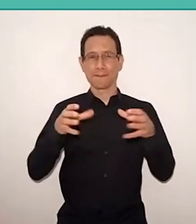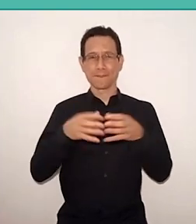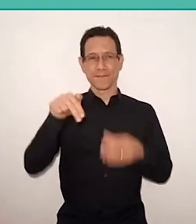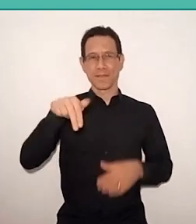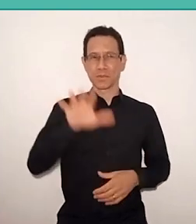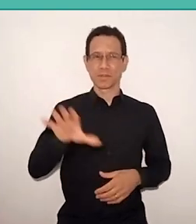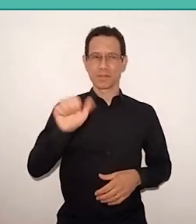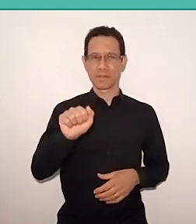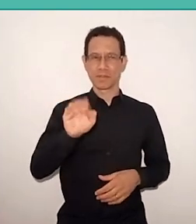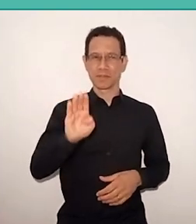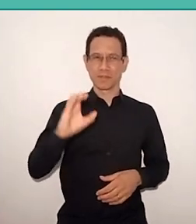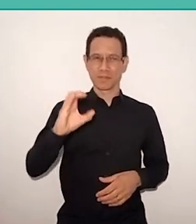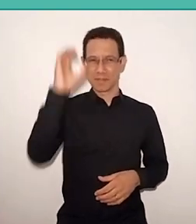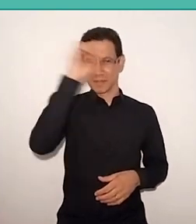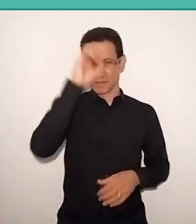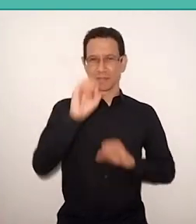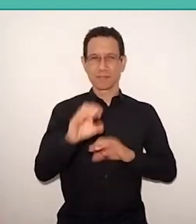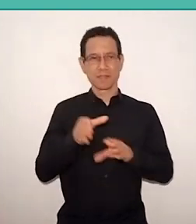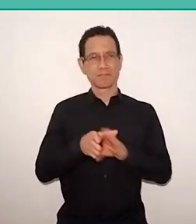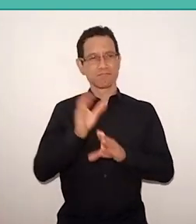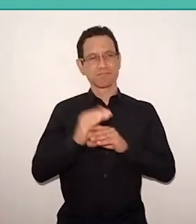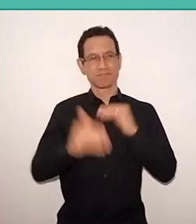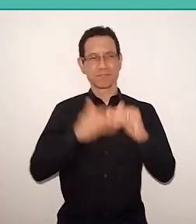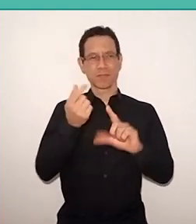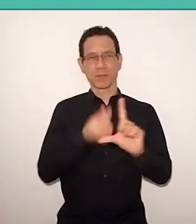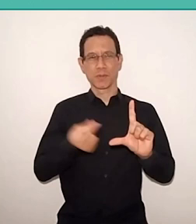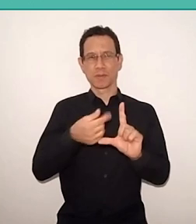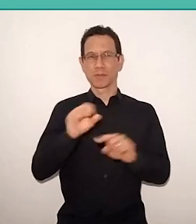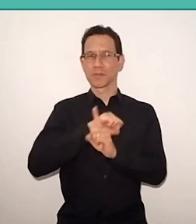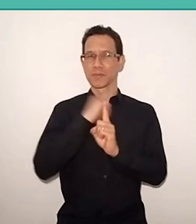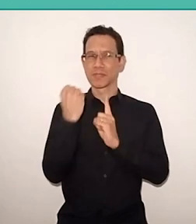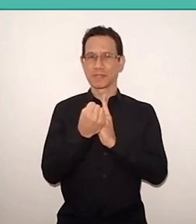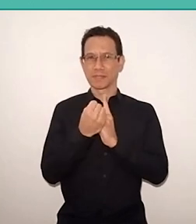of the Economic and Social Development Council of the Presidency of the Republic,